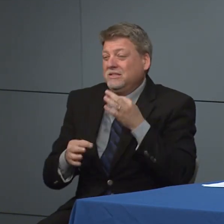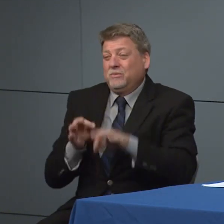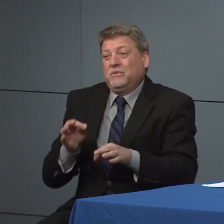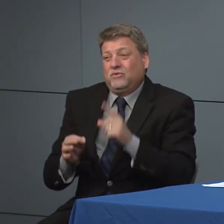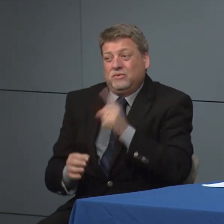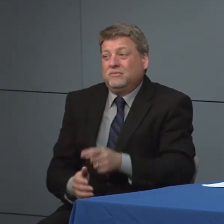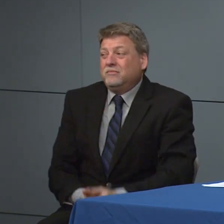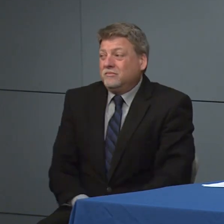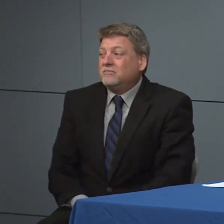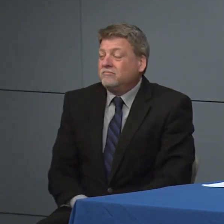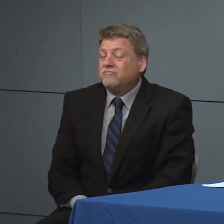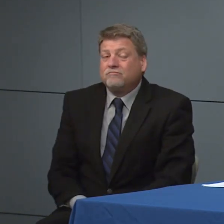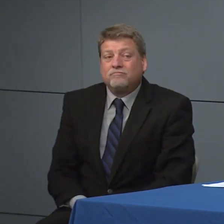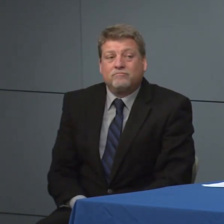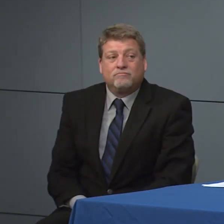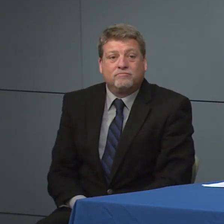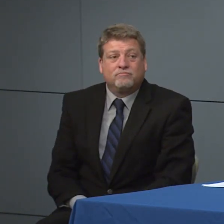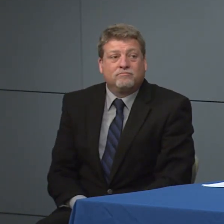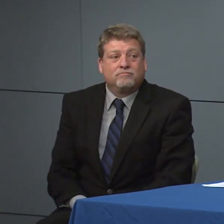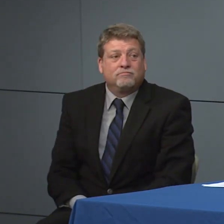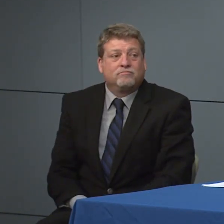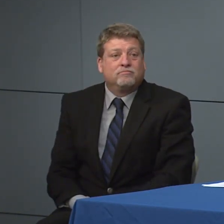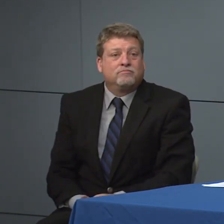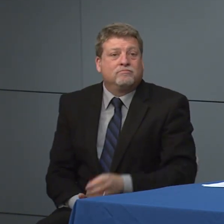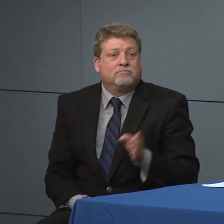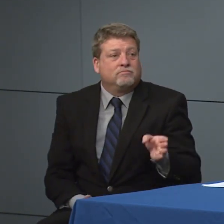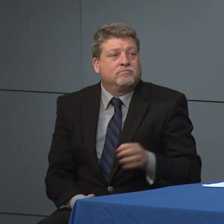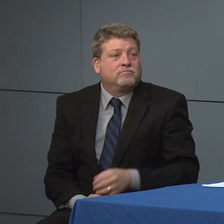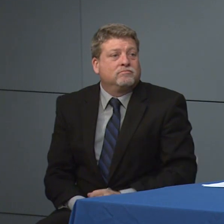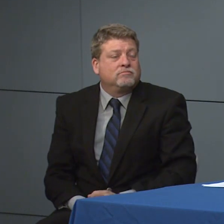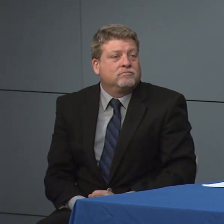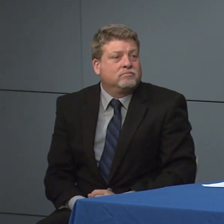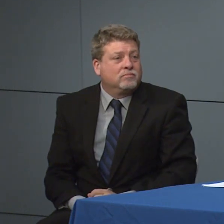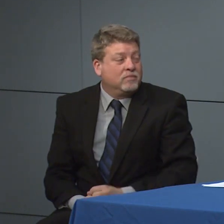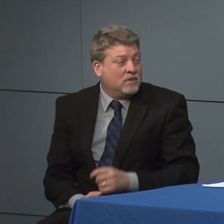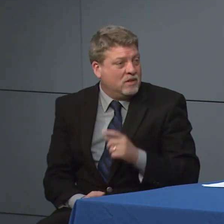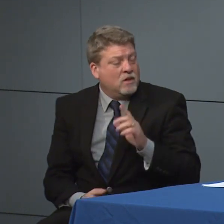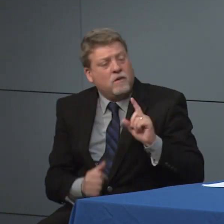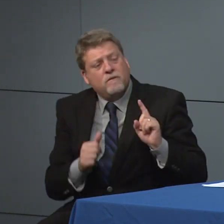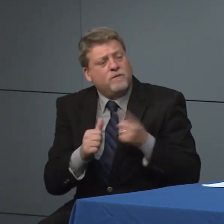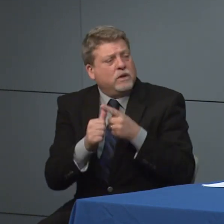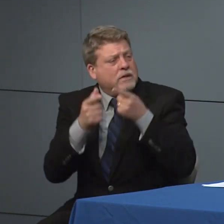protect themselves. We're coming up on 2 weeks from the first case being a